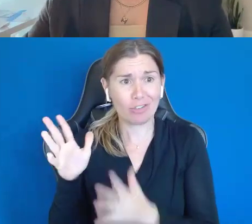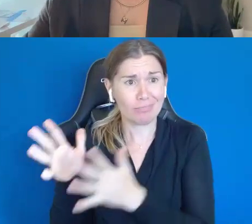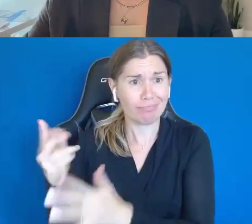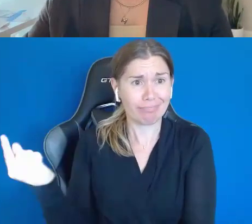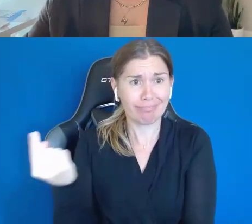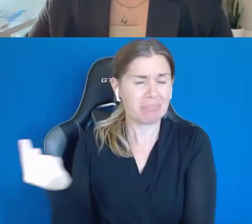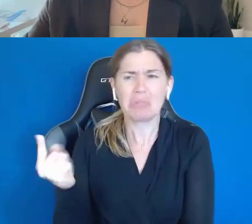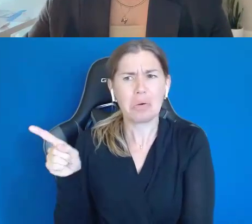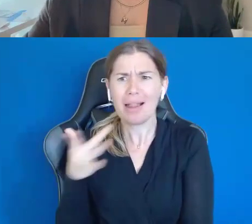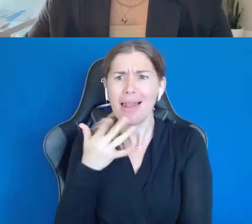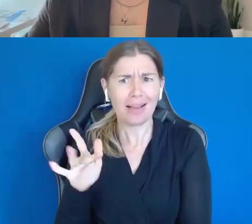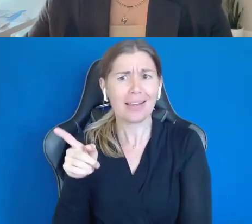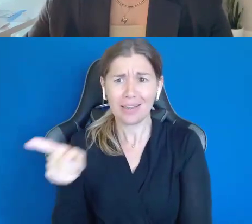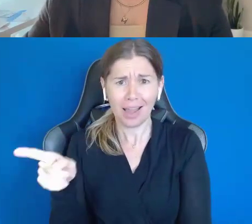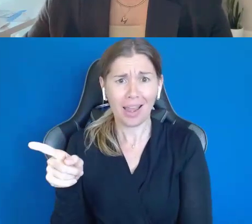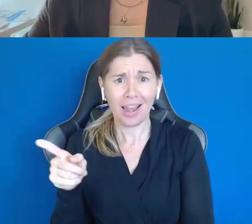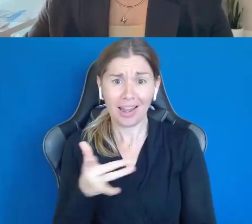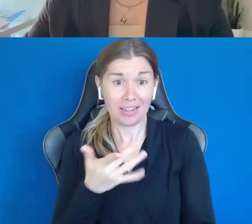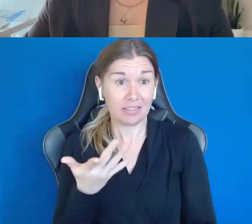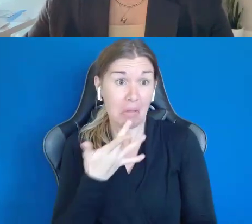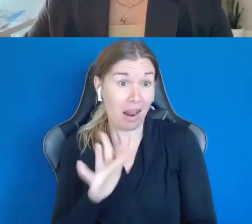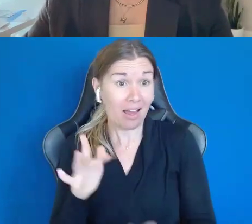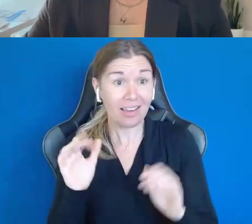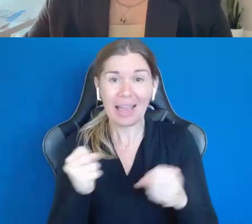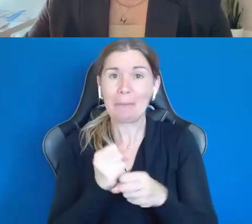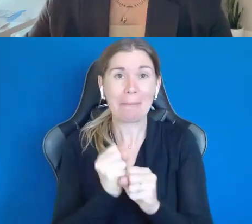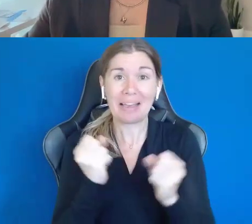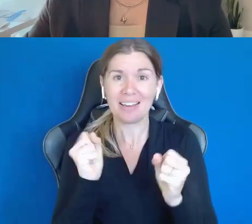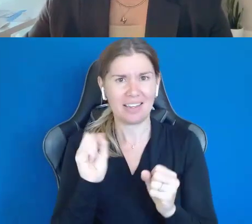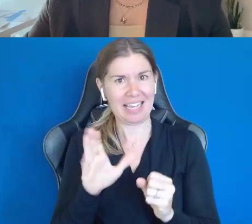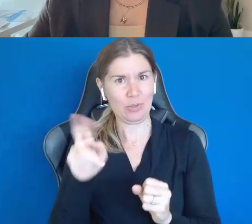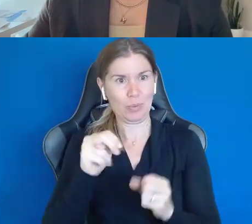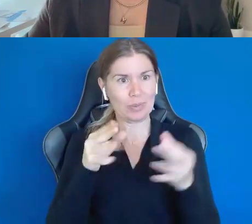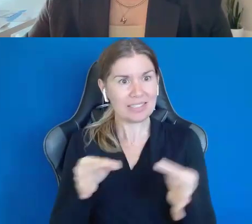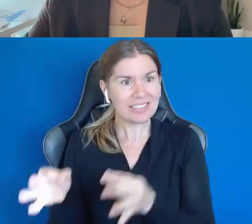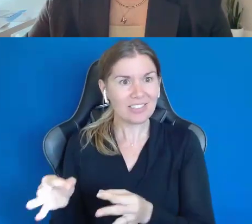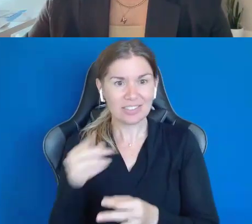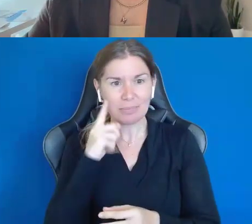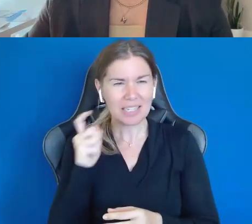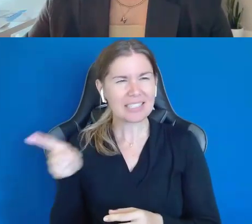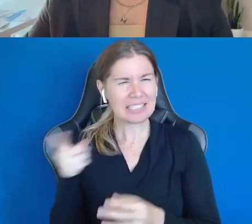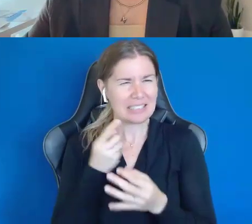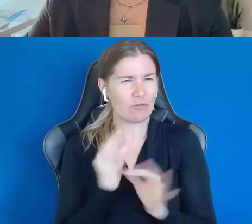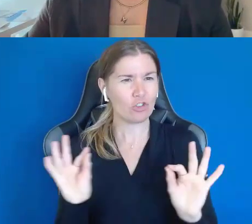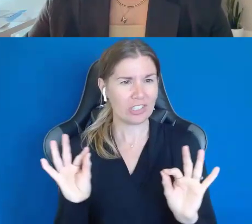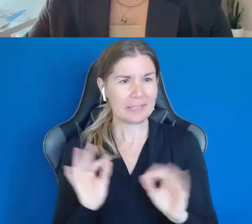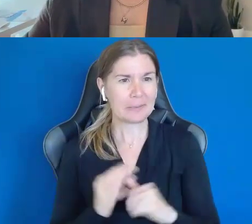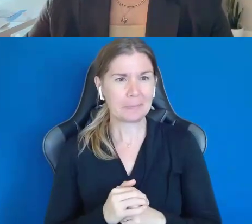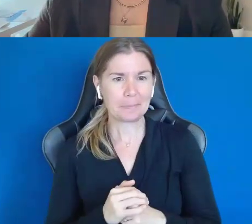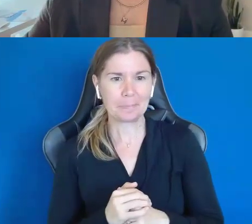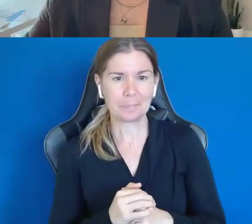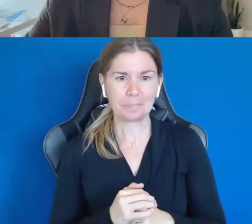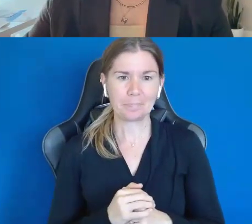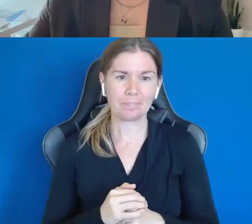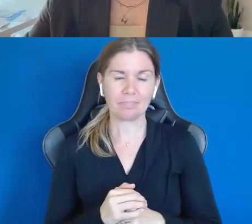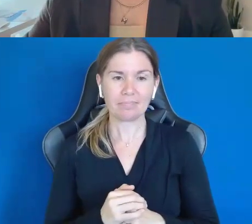He gets to make a lot of decisions just because he's got those freedoms, you know.